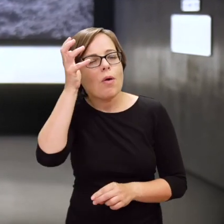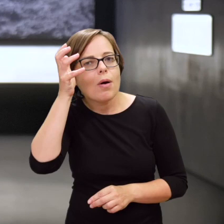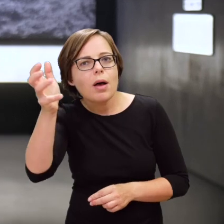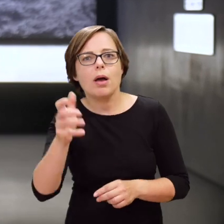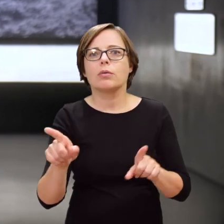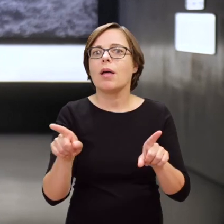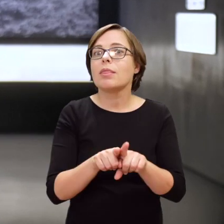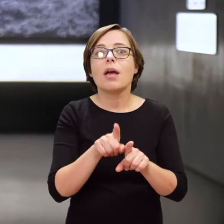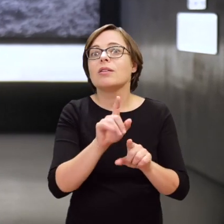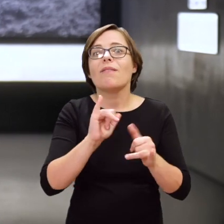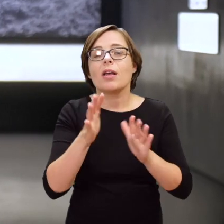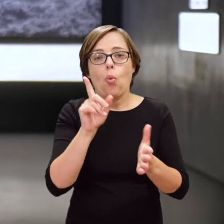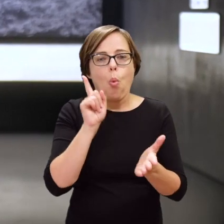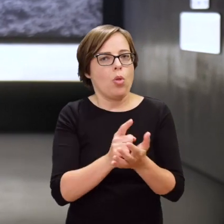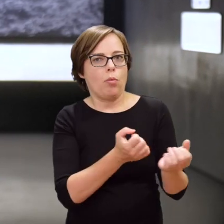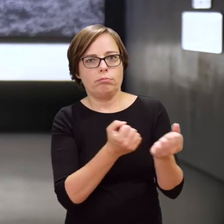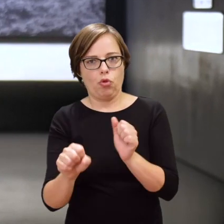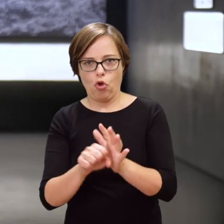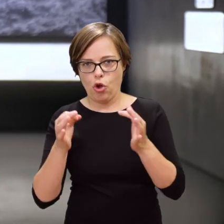and how did it survive until today.